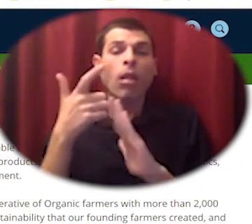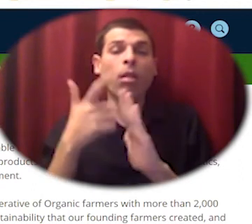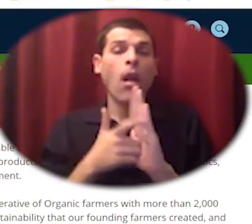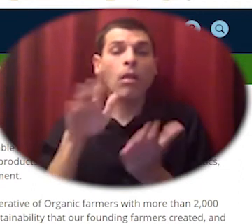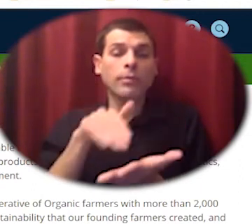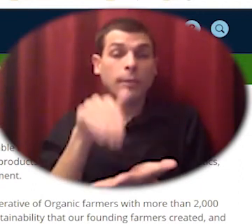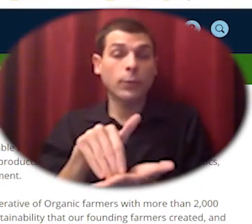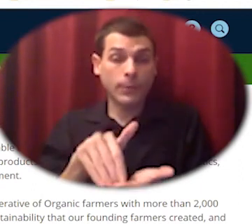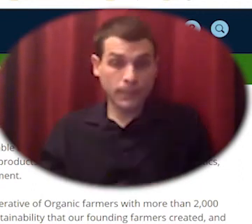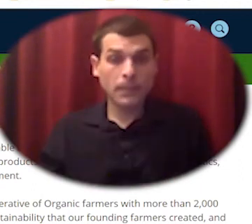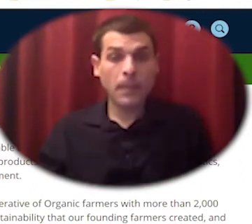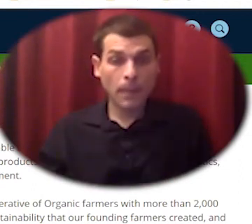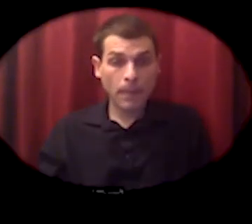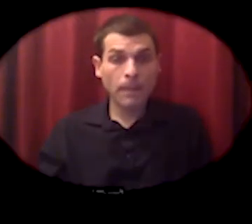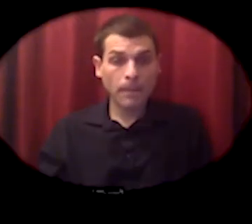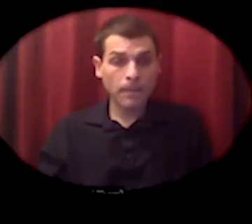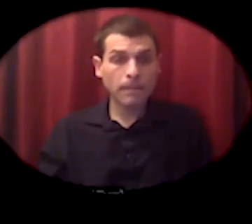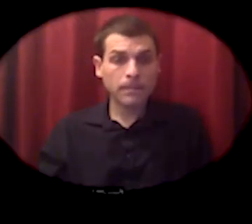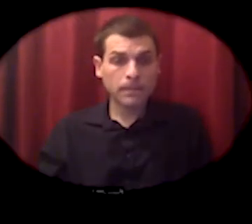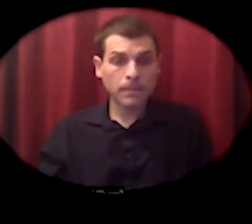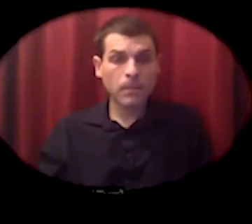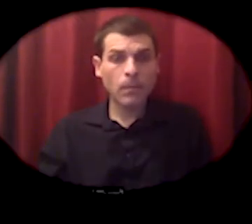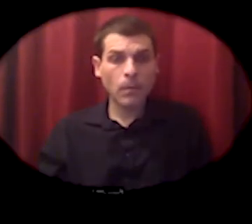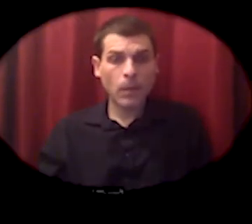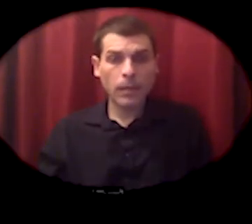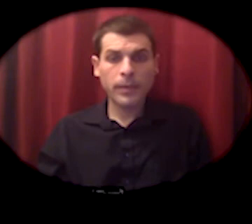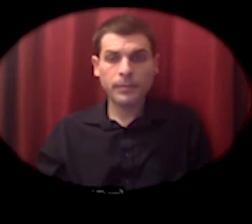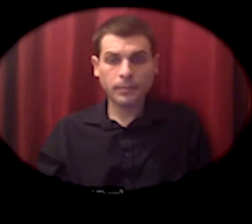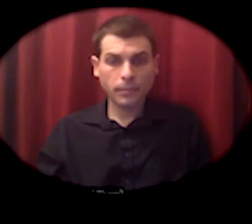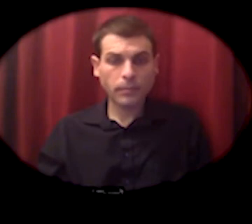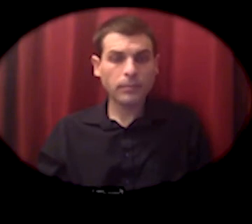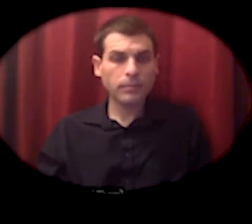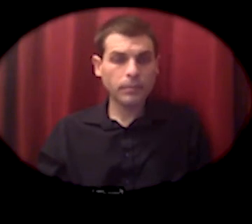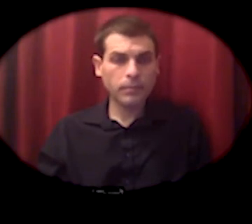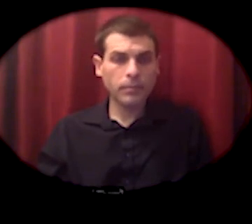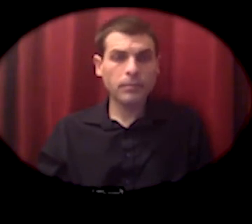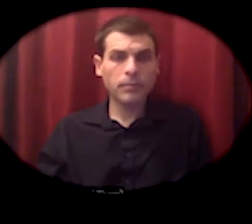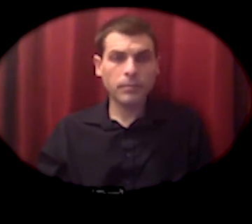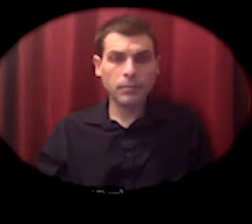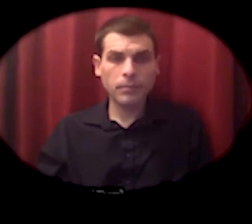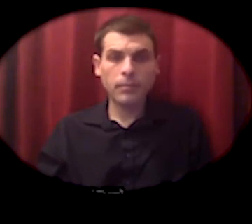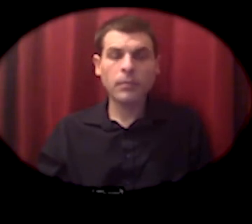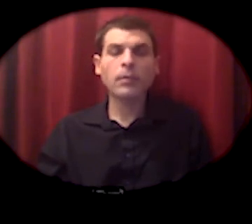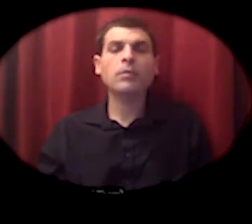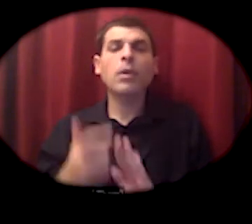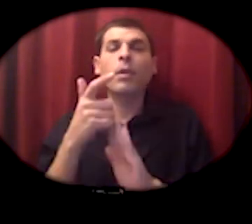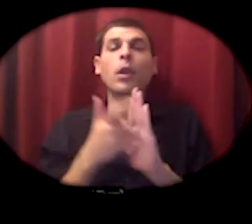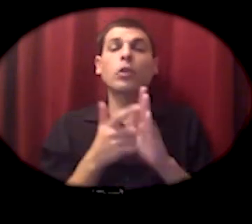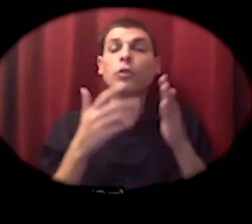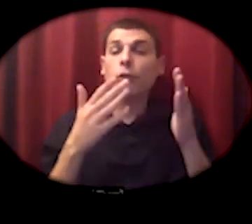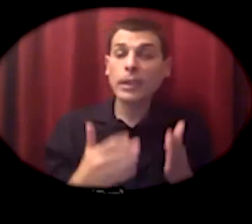where together attorneys and real estate professionals have been designing